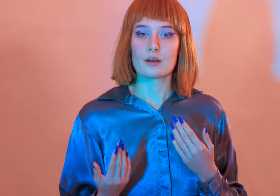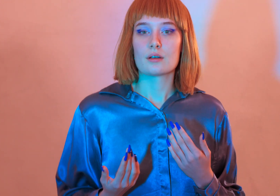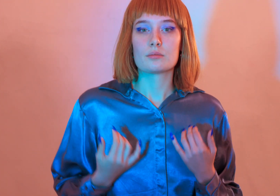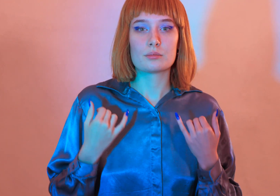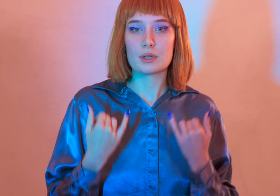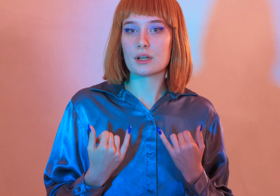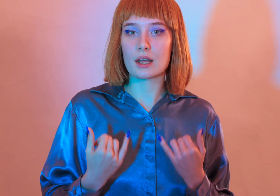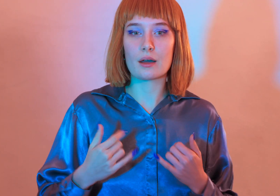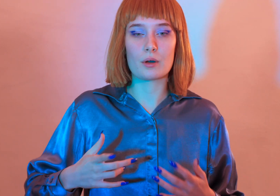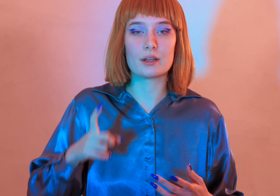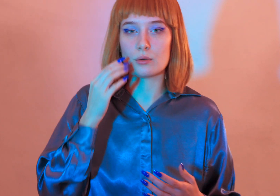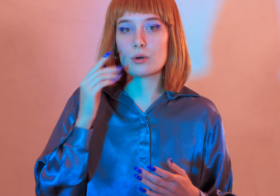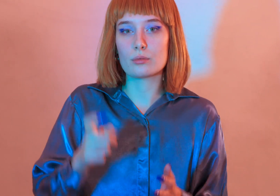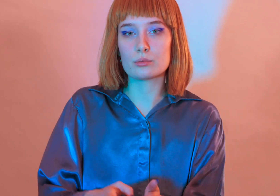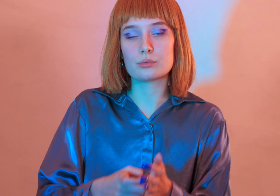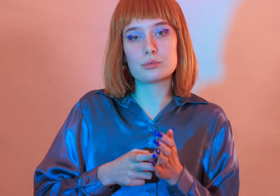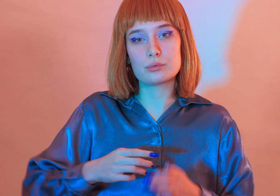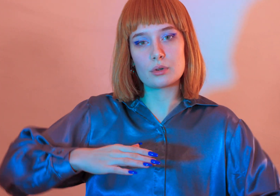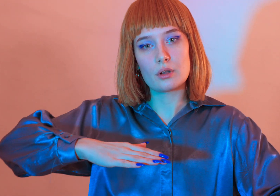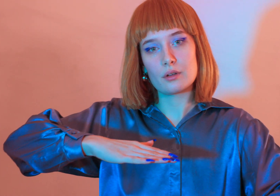i’ve got a feeling that i won’t get it